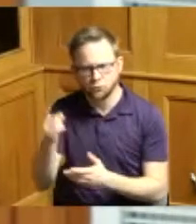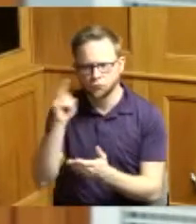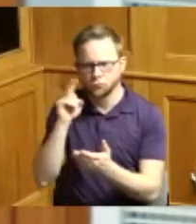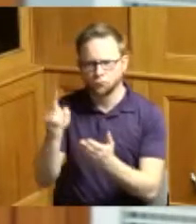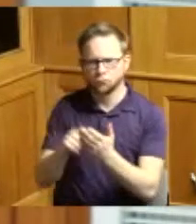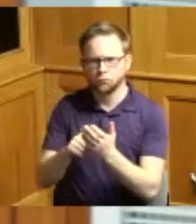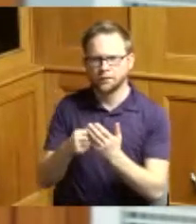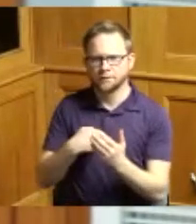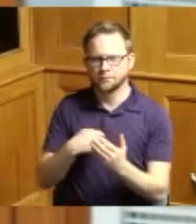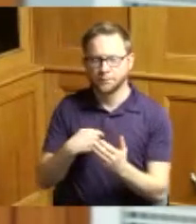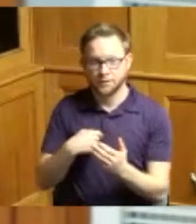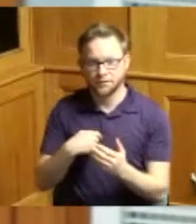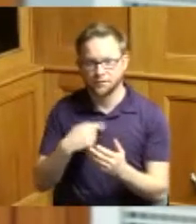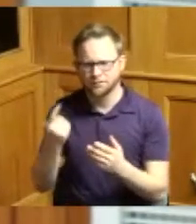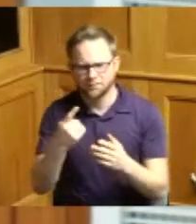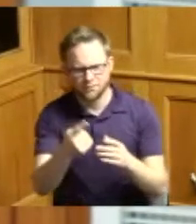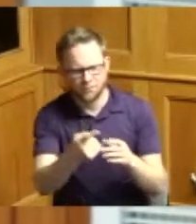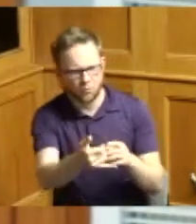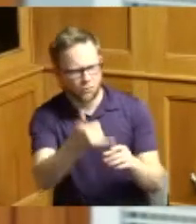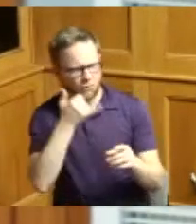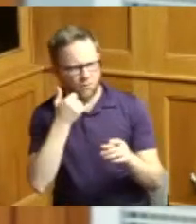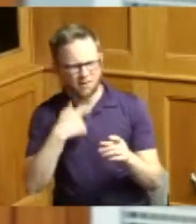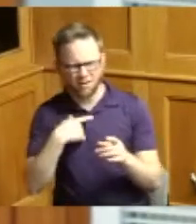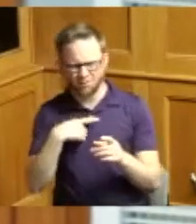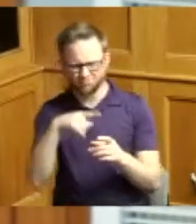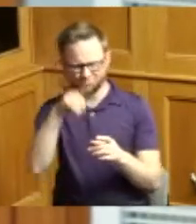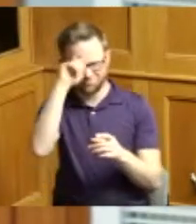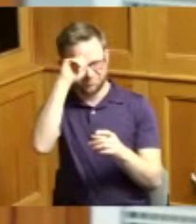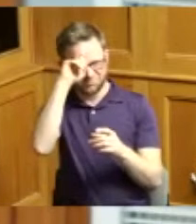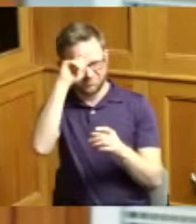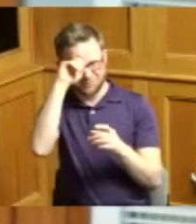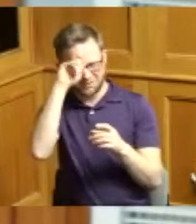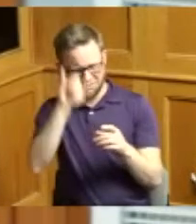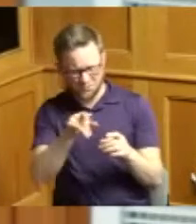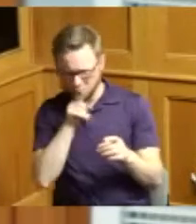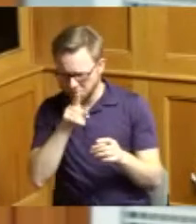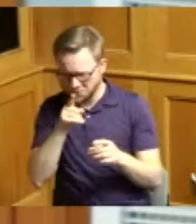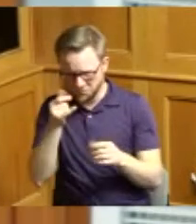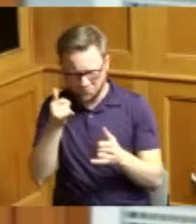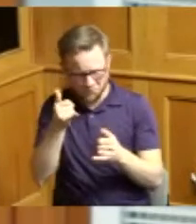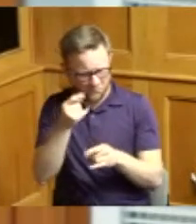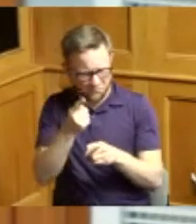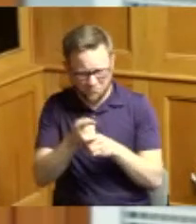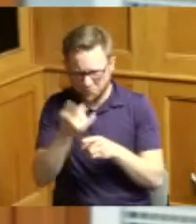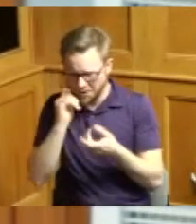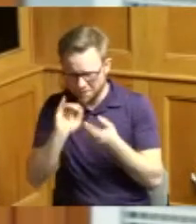first got the call I questioned whether or not the call came to the right number where the email was